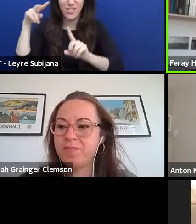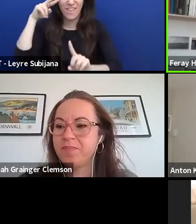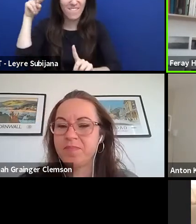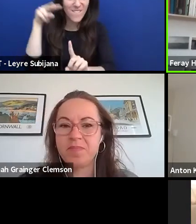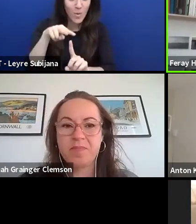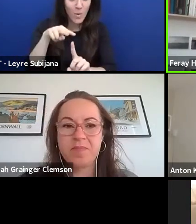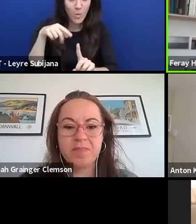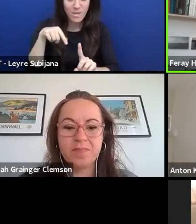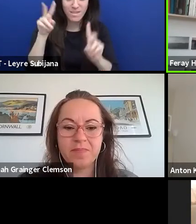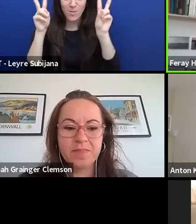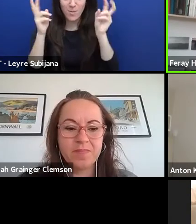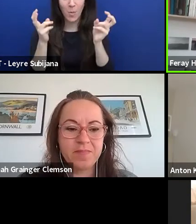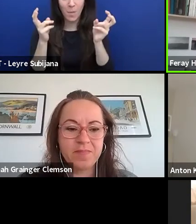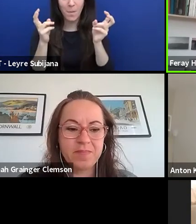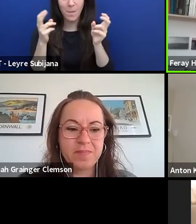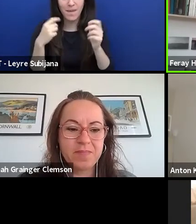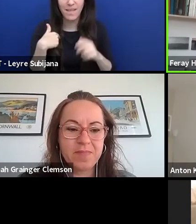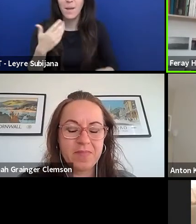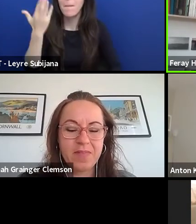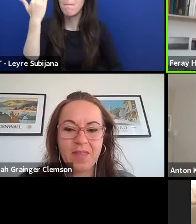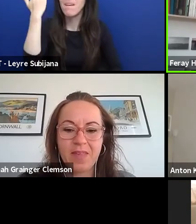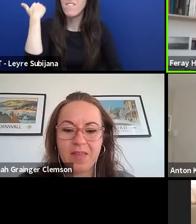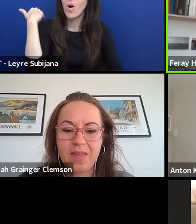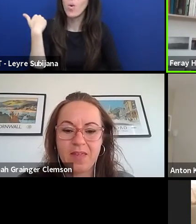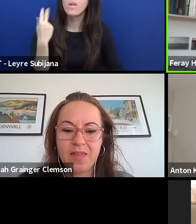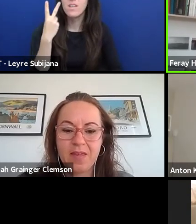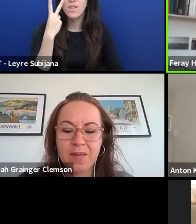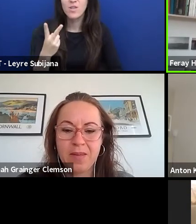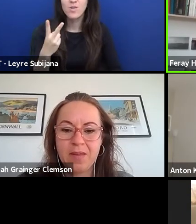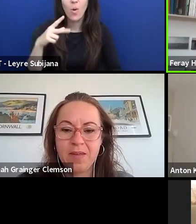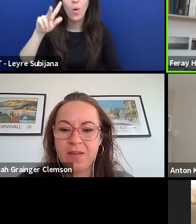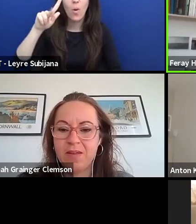because we heard at the beginning from Paulien,